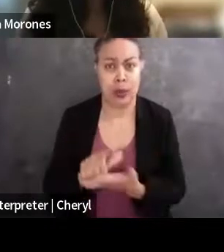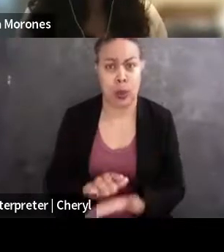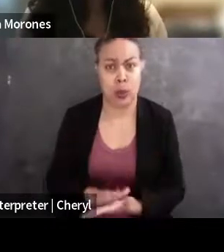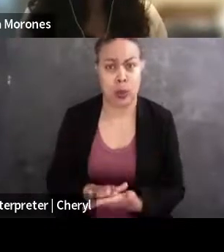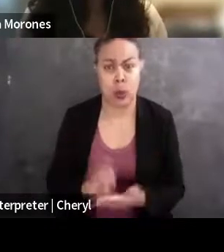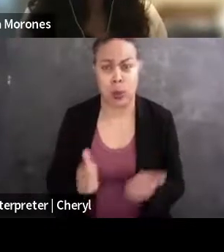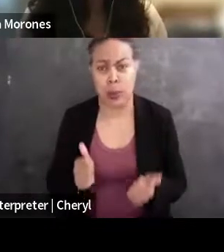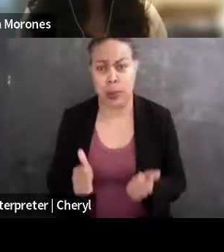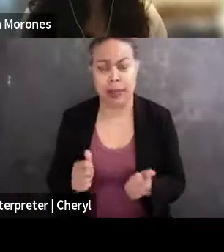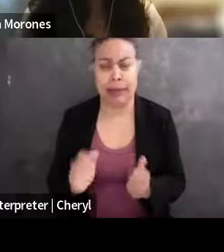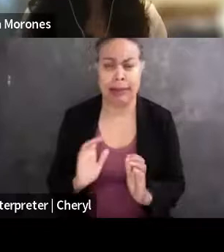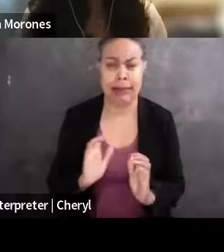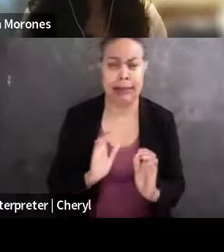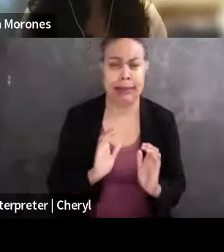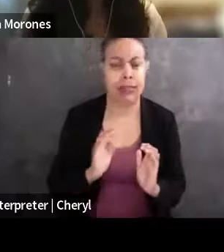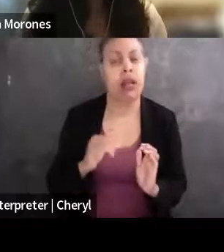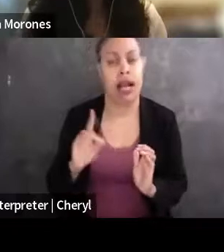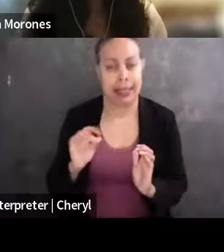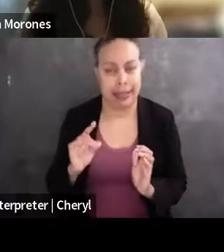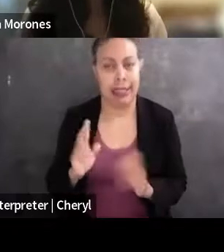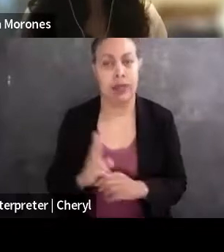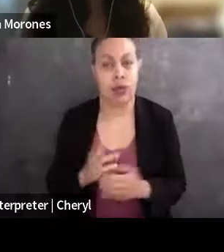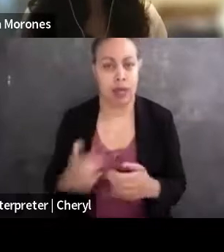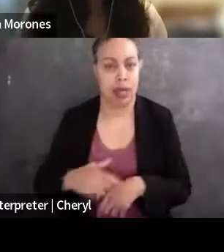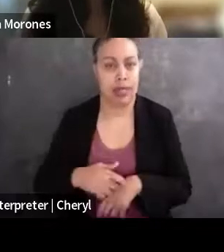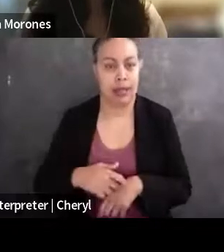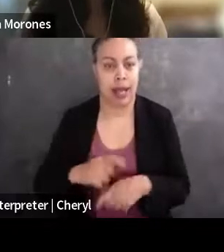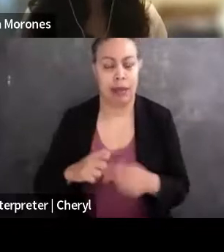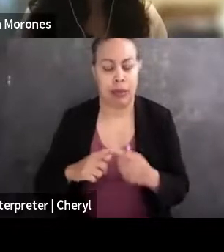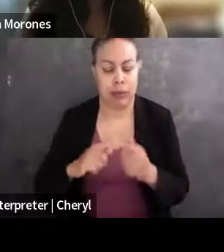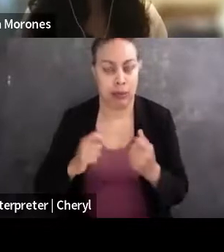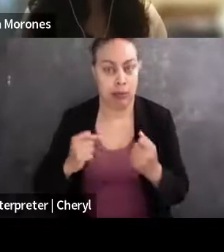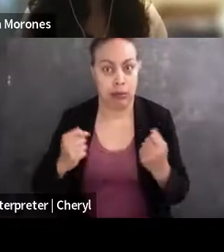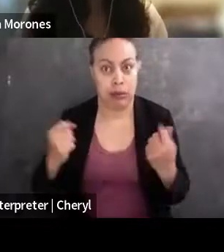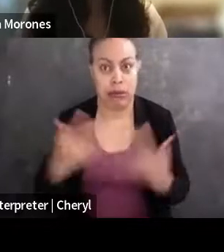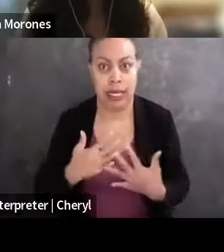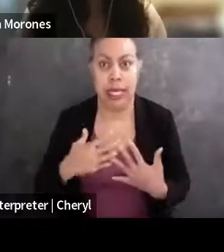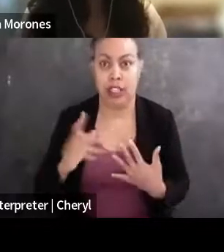I spent like this inordinate amount of time panicking over whether I should choose to go to Georgetown,